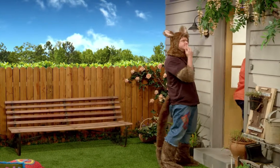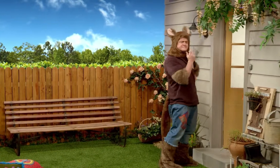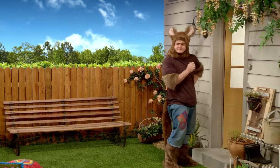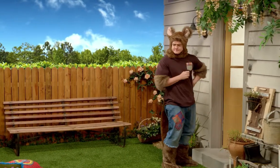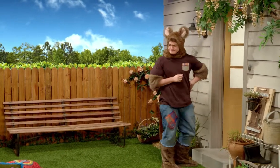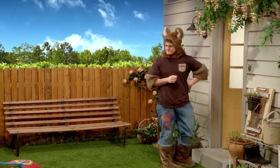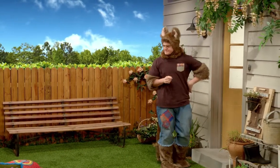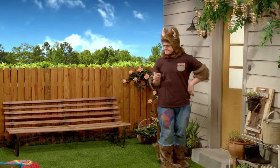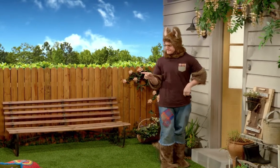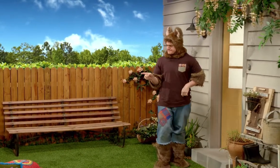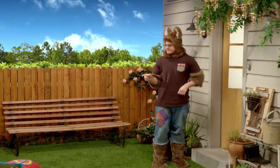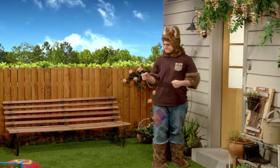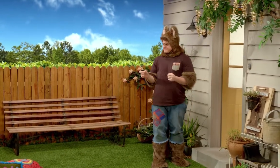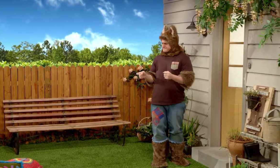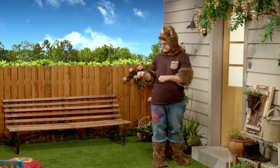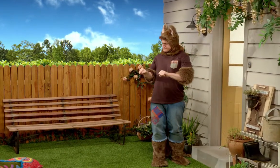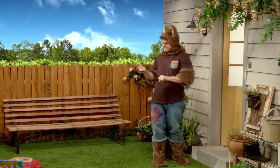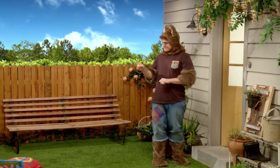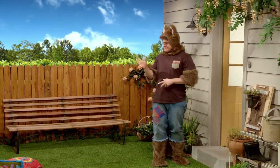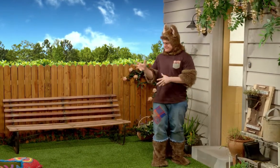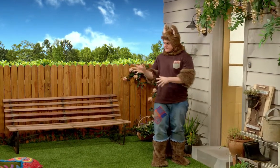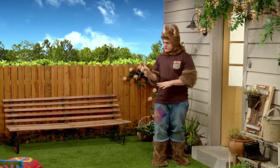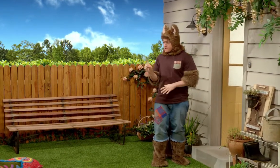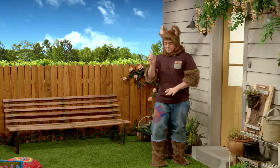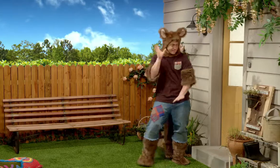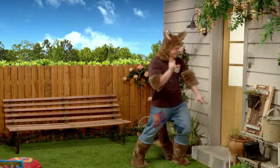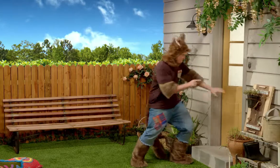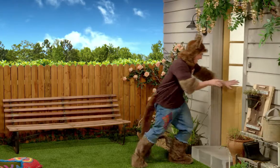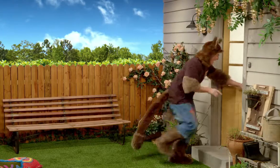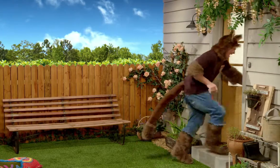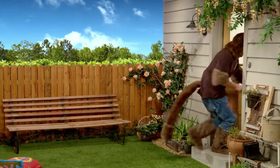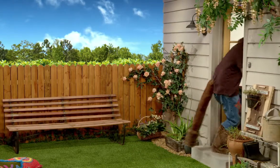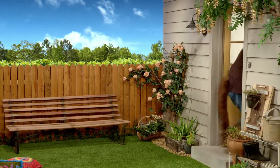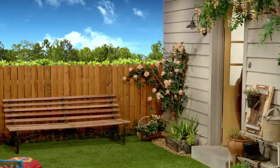Hmm, huh. Aha.